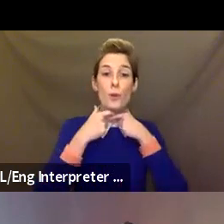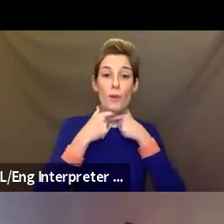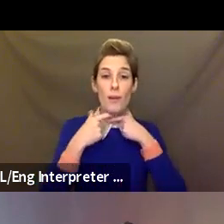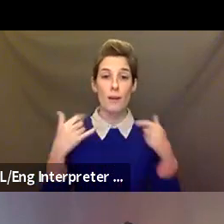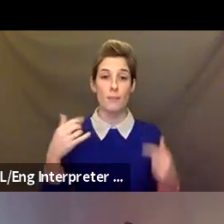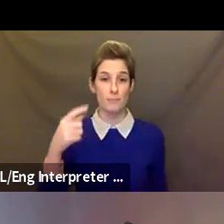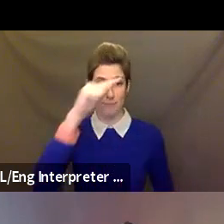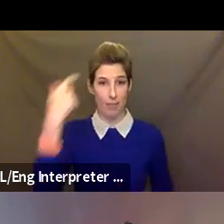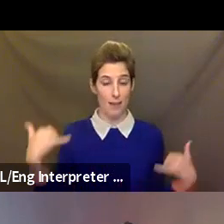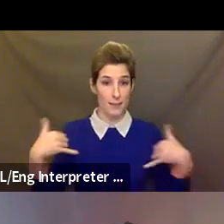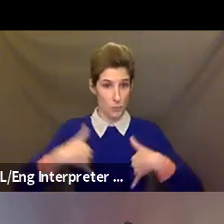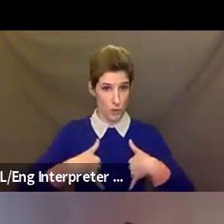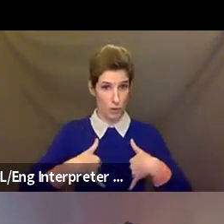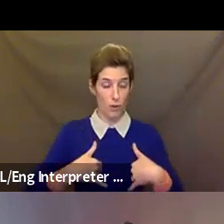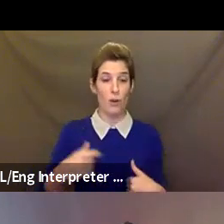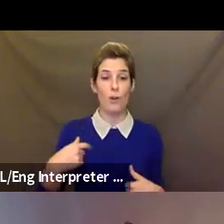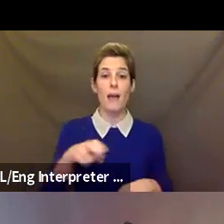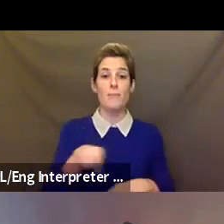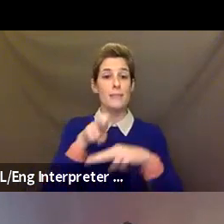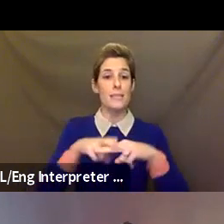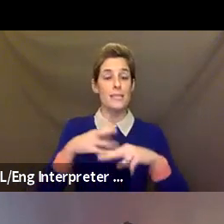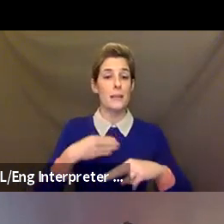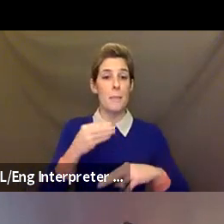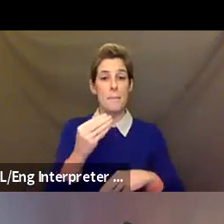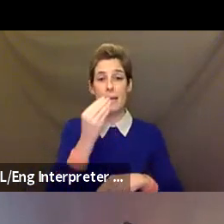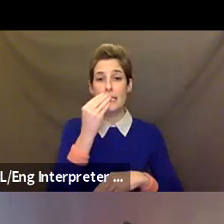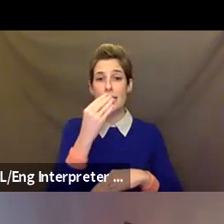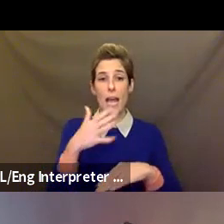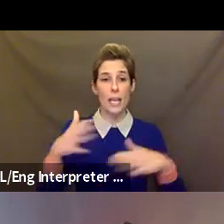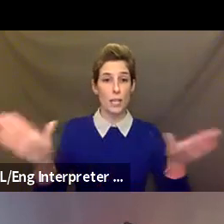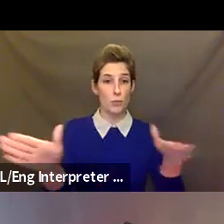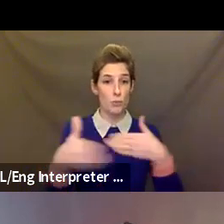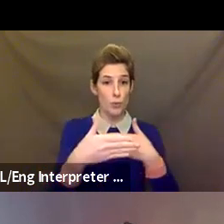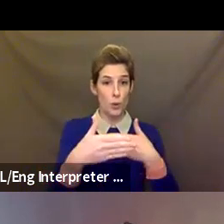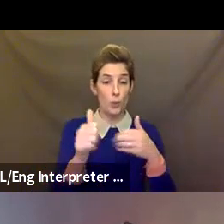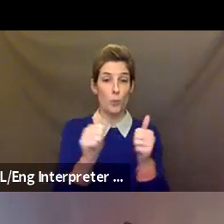in my dining room in front of a black bookshelf and an art piece